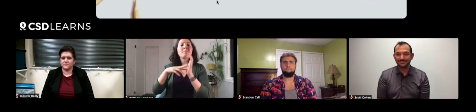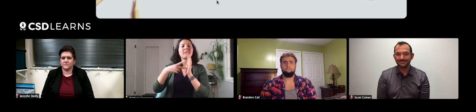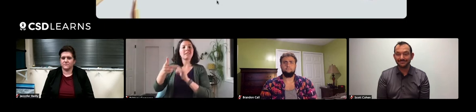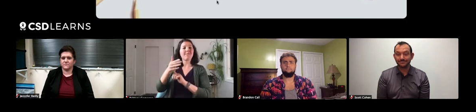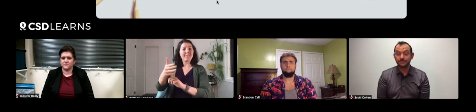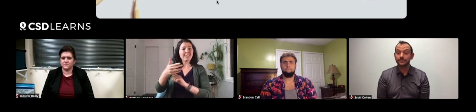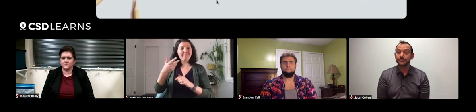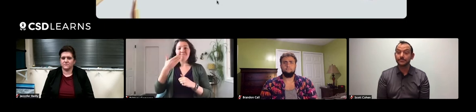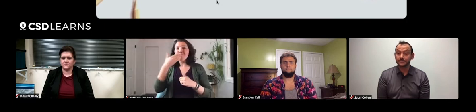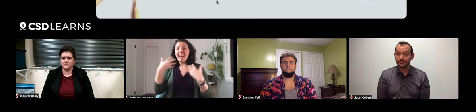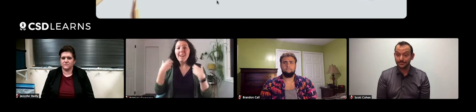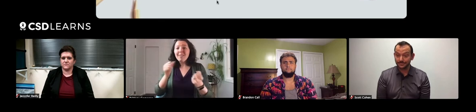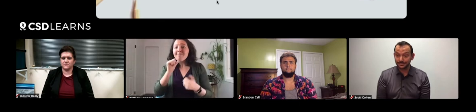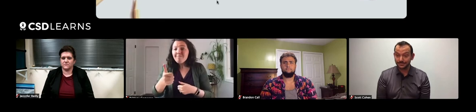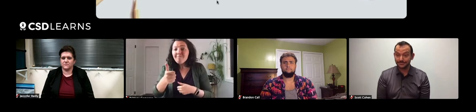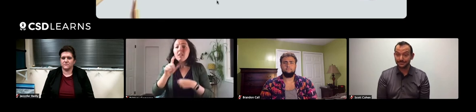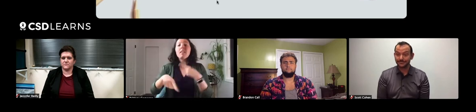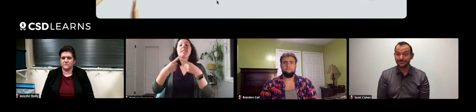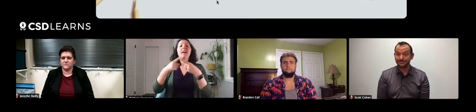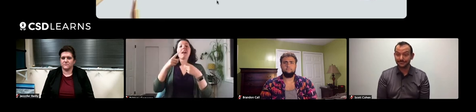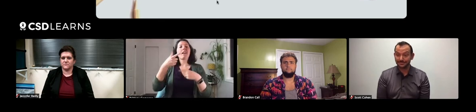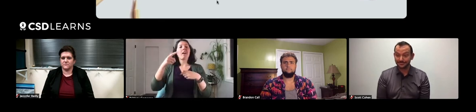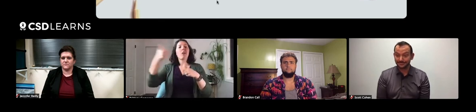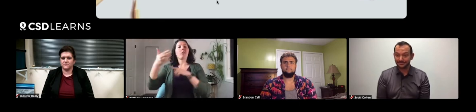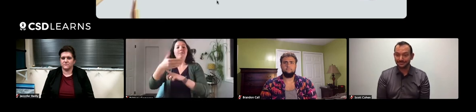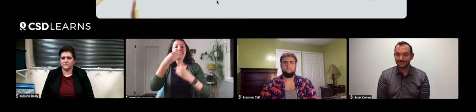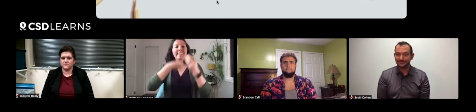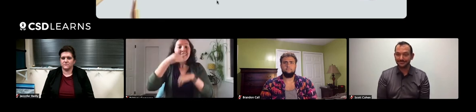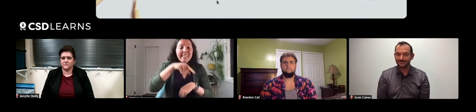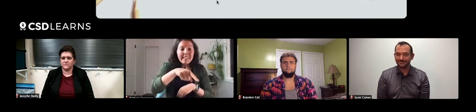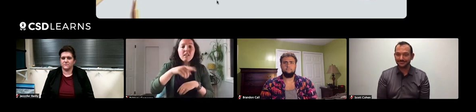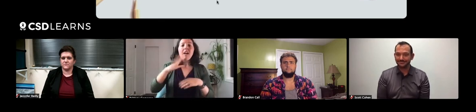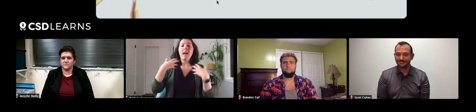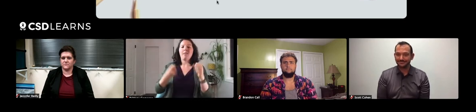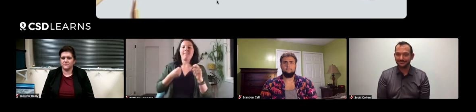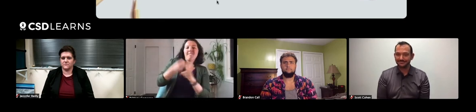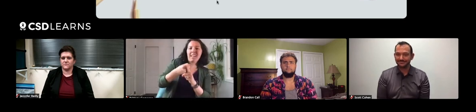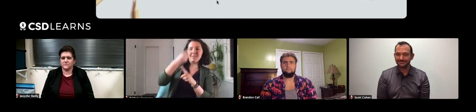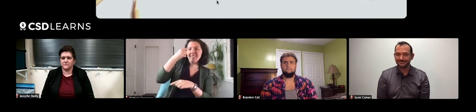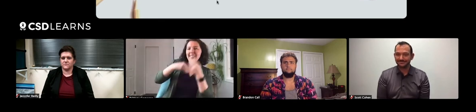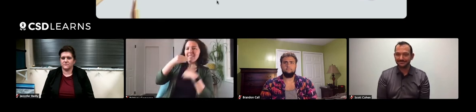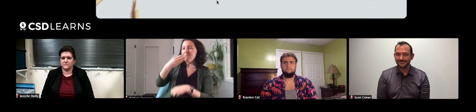that fish cannot be healthy if they're living in polluted waters, which impacts all of those animals upstream